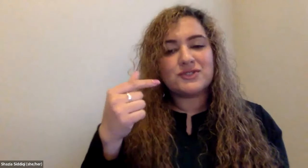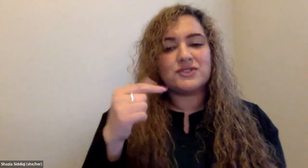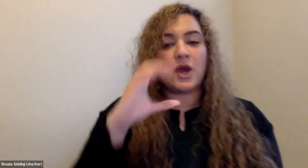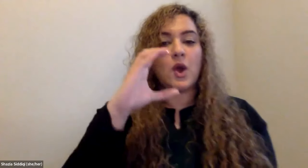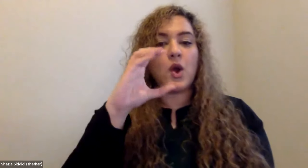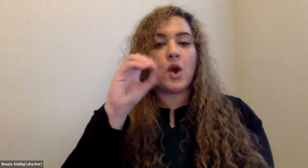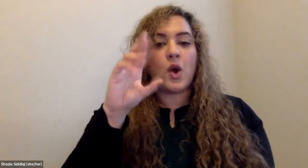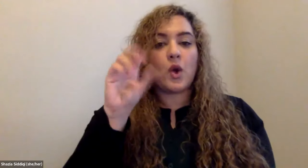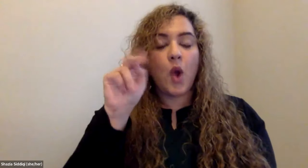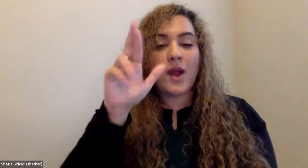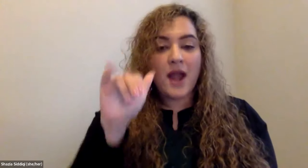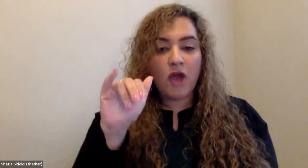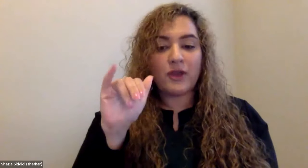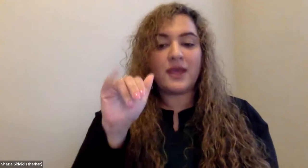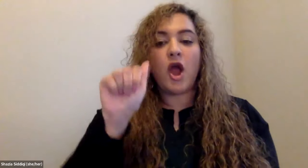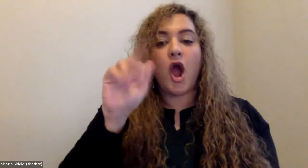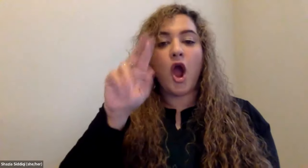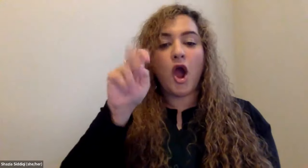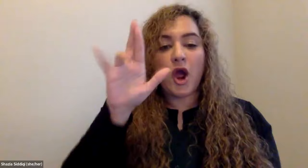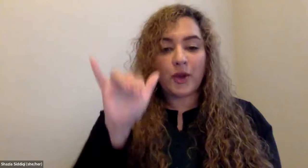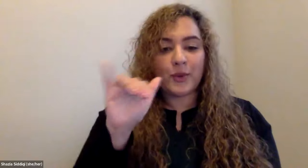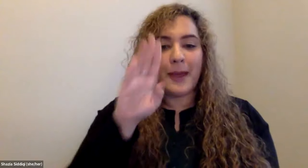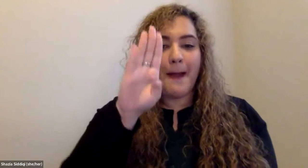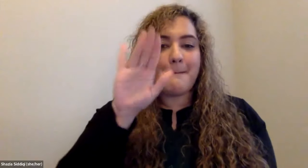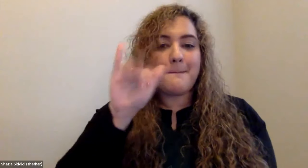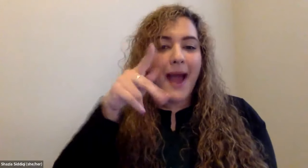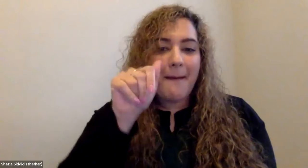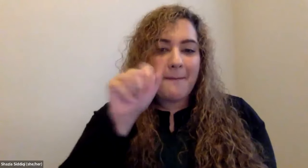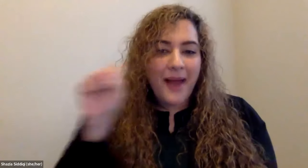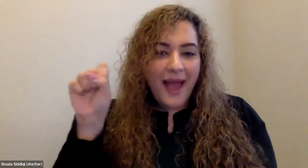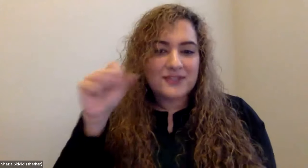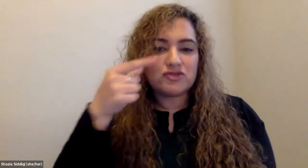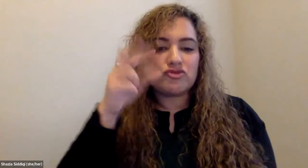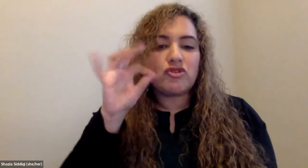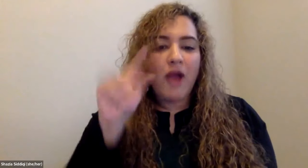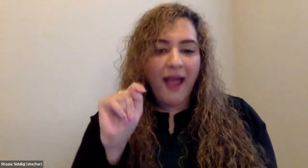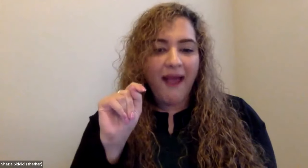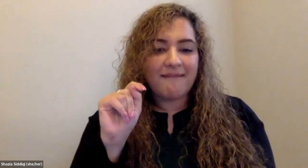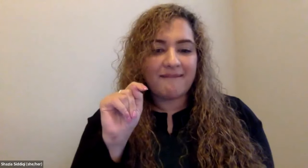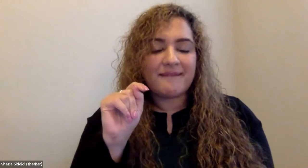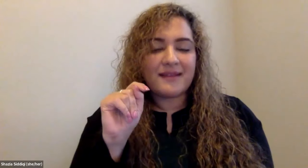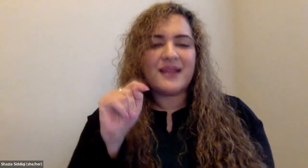Cristine Saunders: And then the doctor referred him to the to get a coronary artery bypass graft.